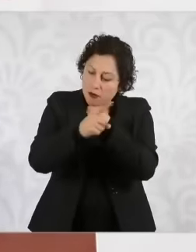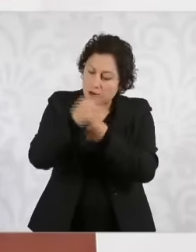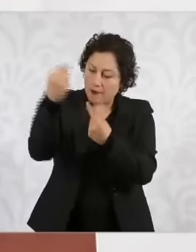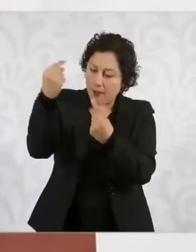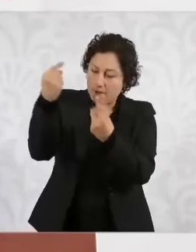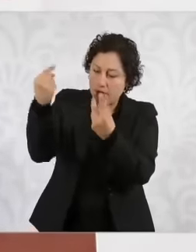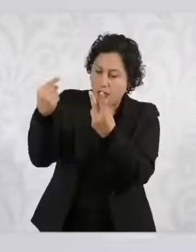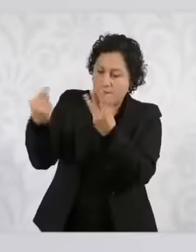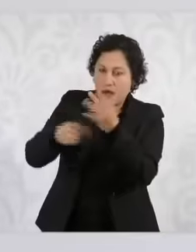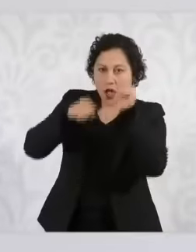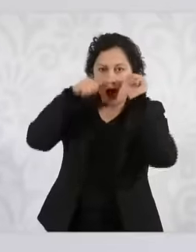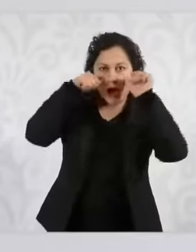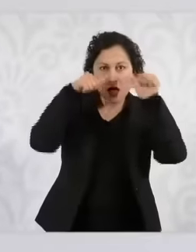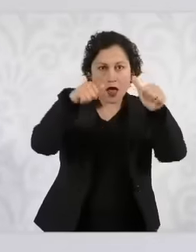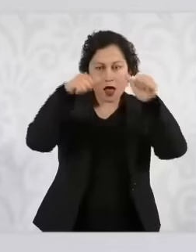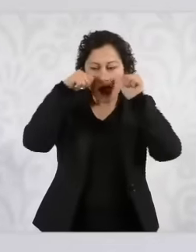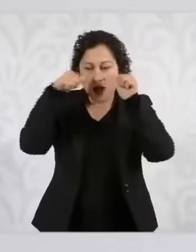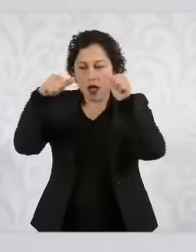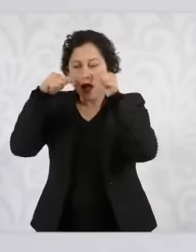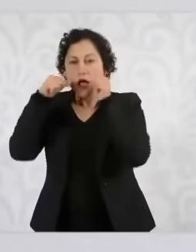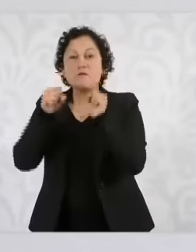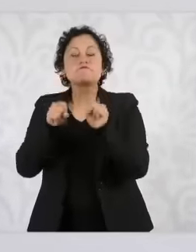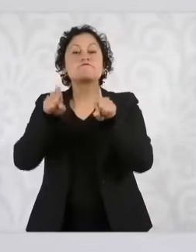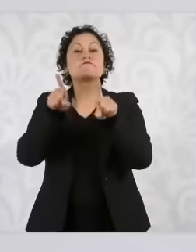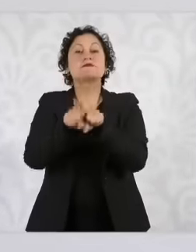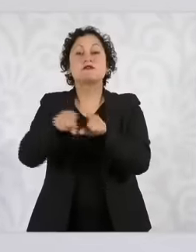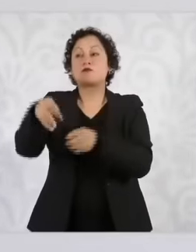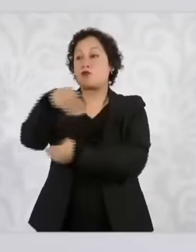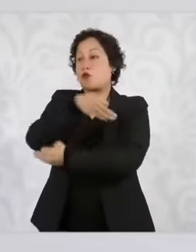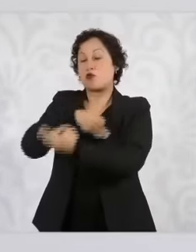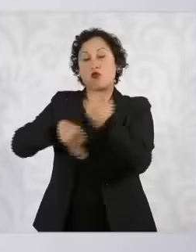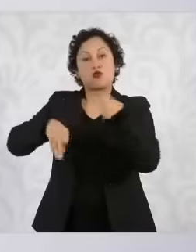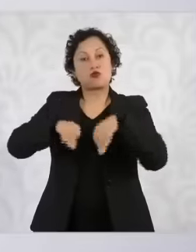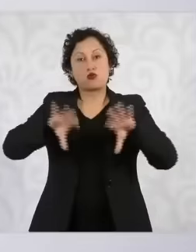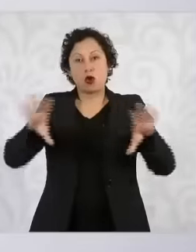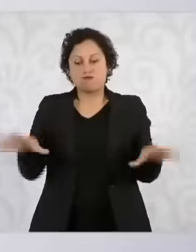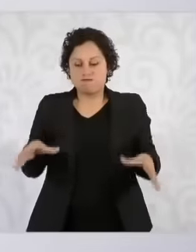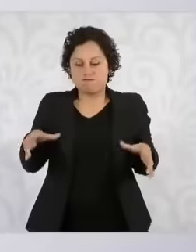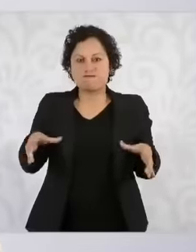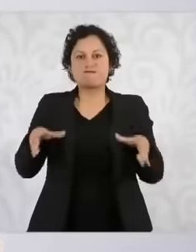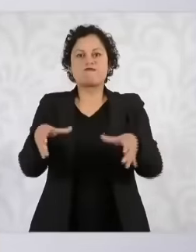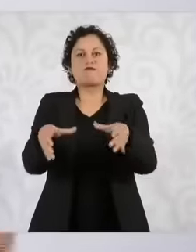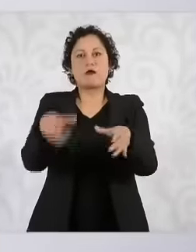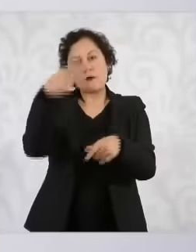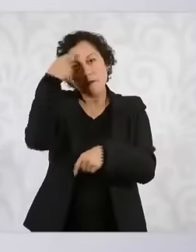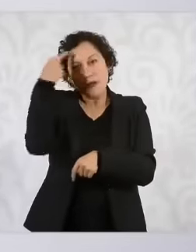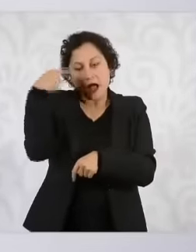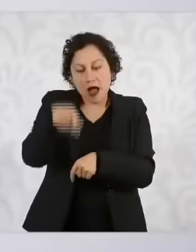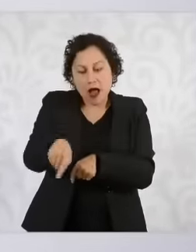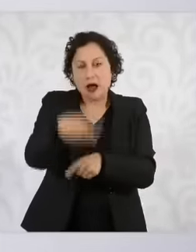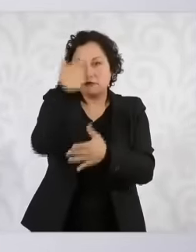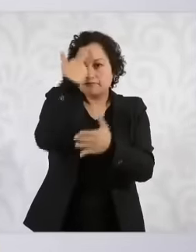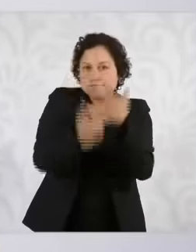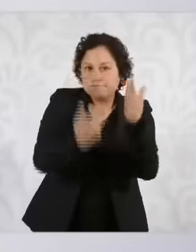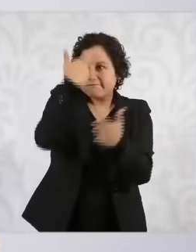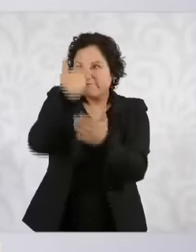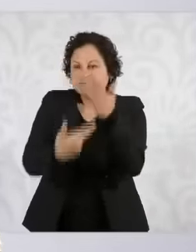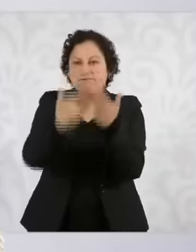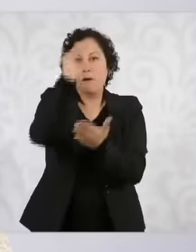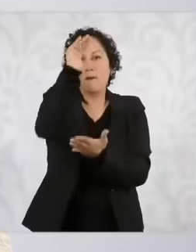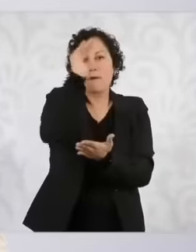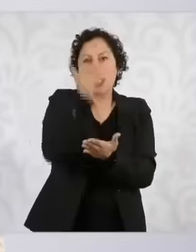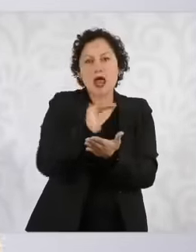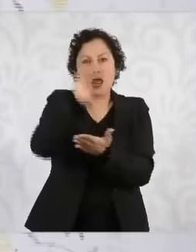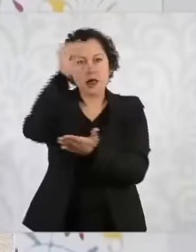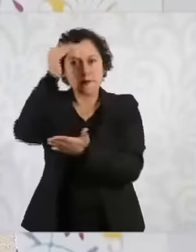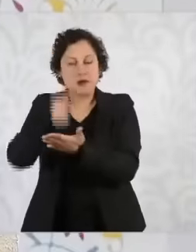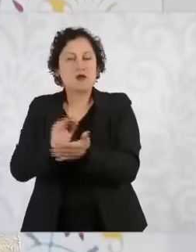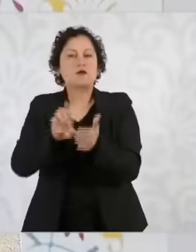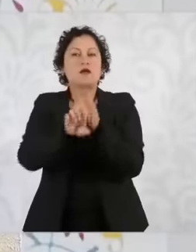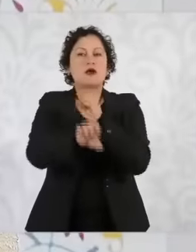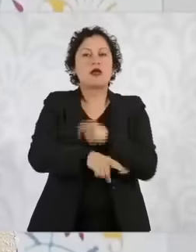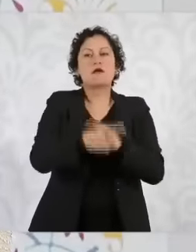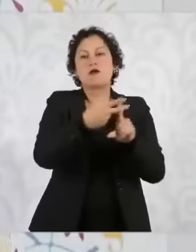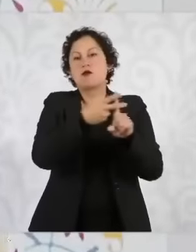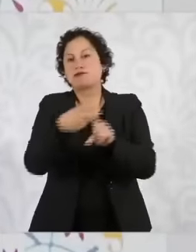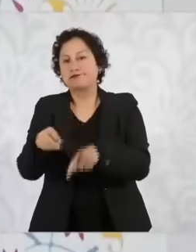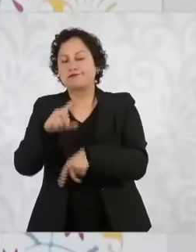work together to reduce crime rates, homicides, robberies, extortion